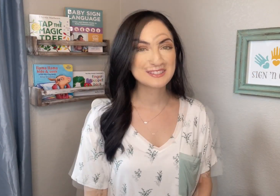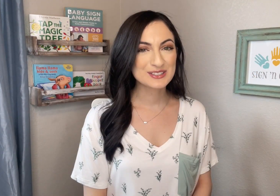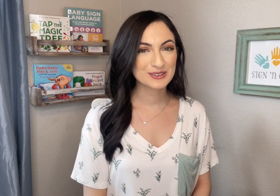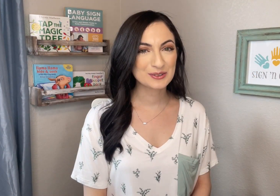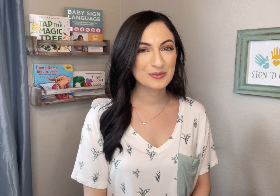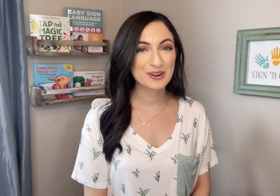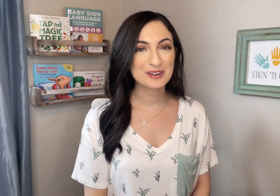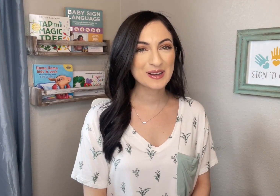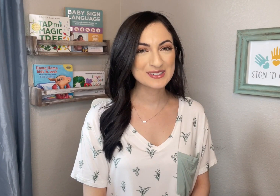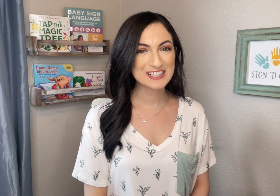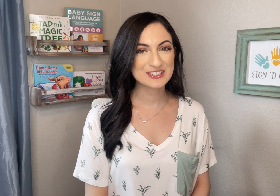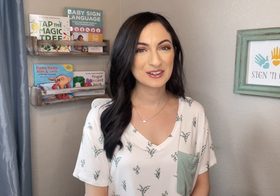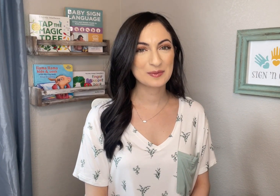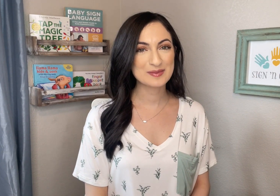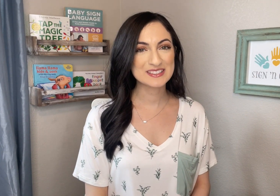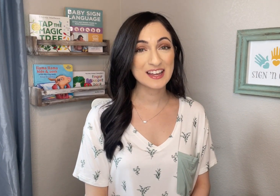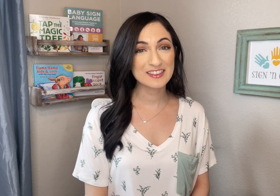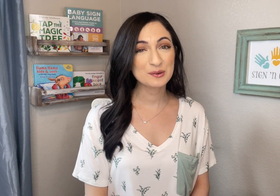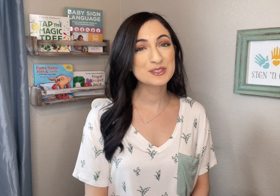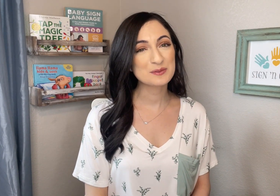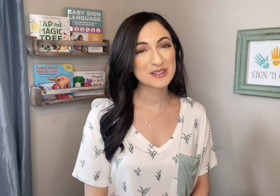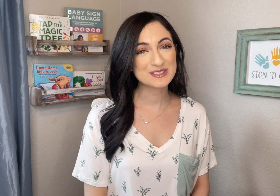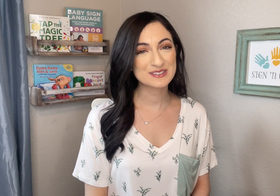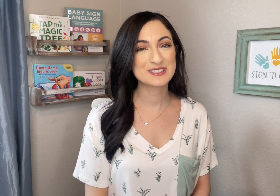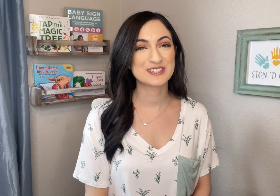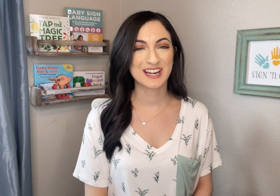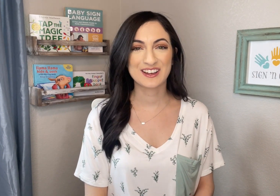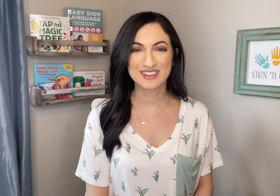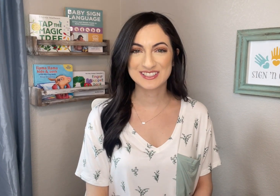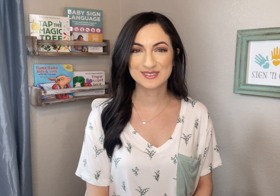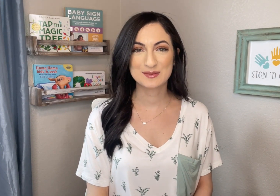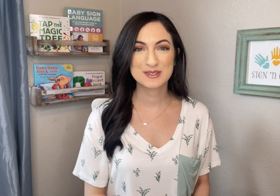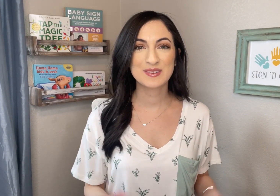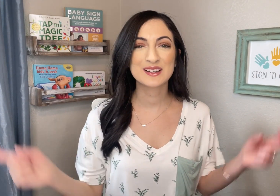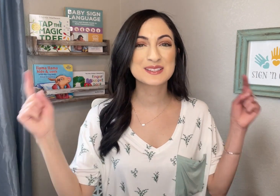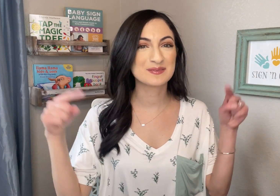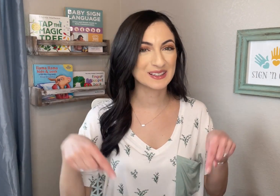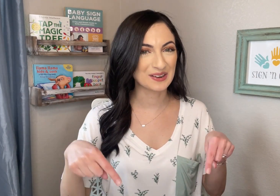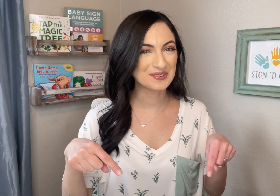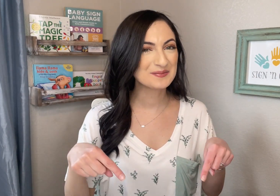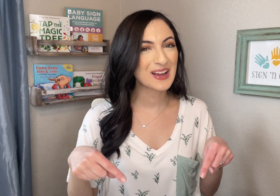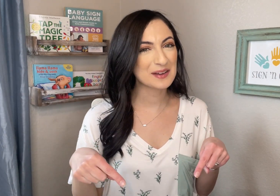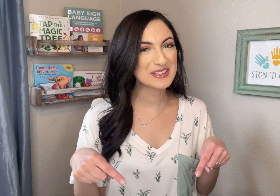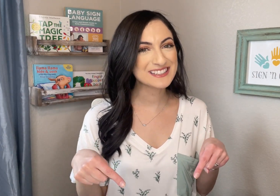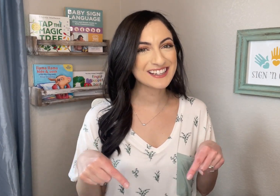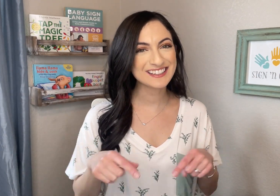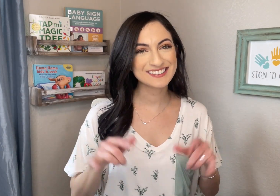To learn more about teaching your baby Sign Language, be sure to check out the description box below. Happy signing!